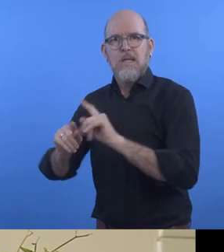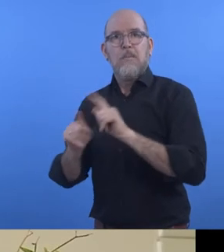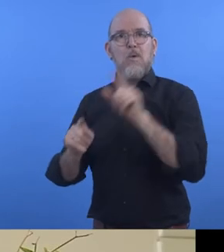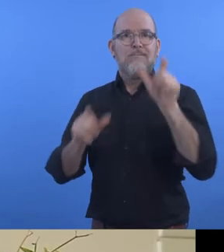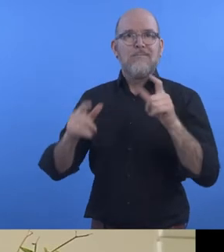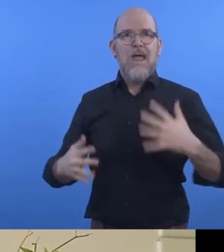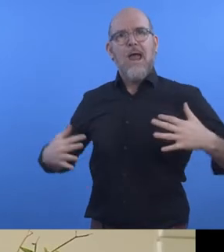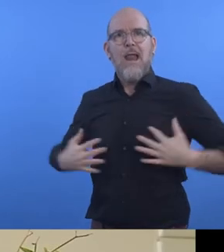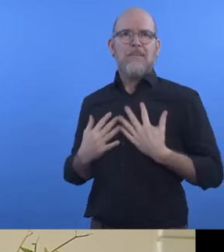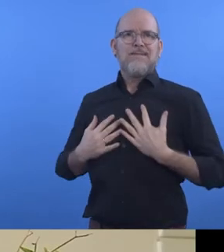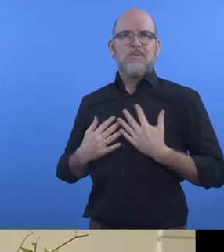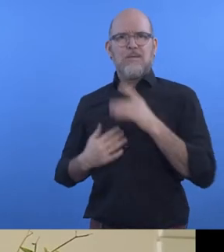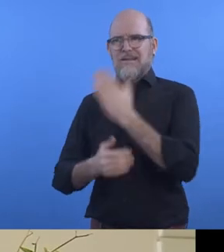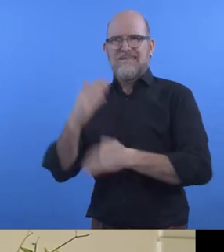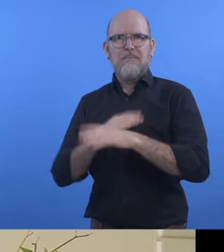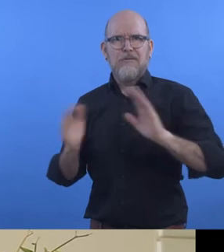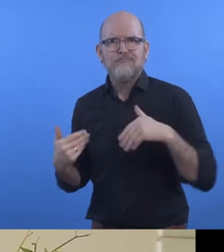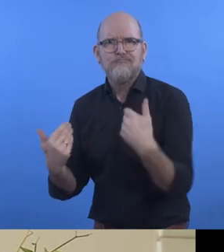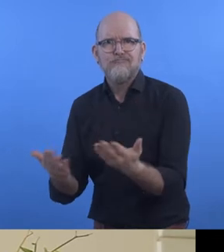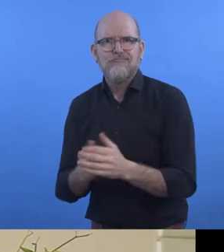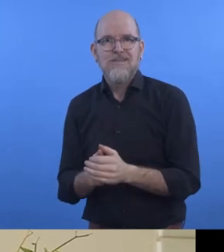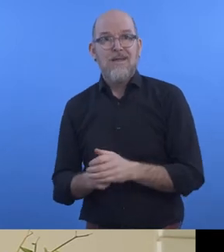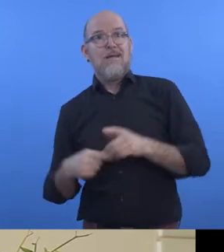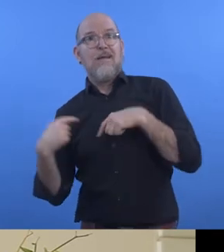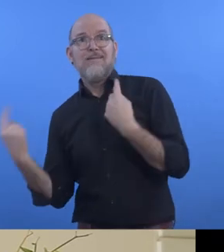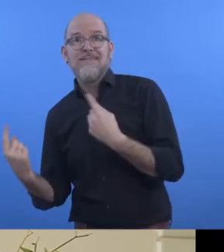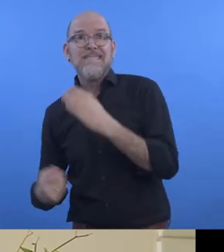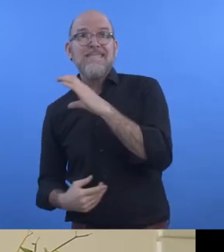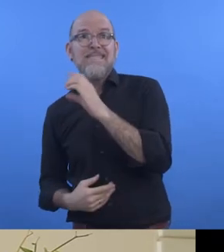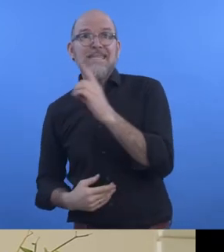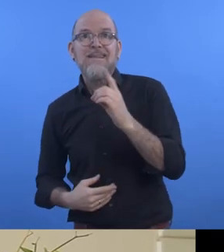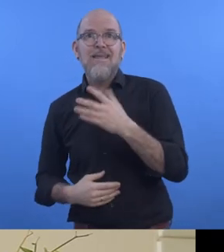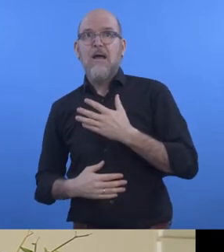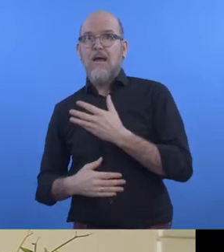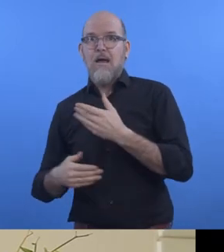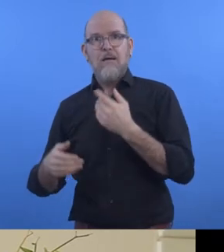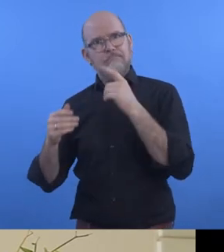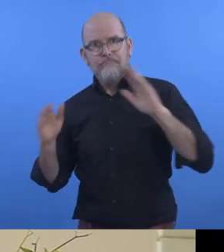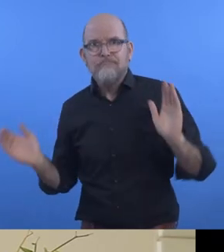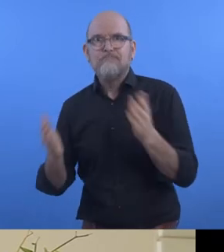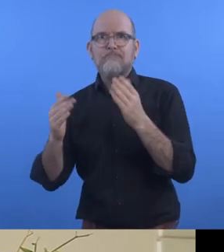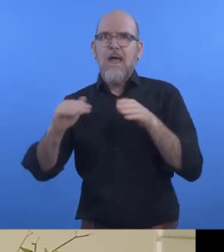promotes accessibility in all of its interventions including climate change adaptions. We would like to